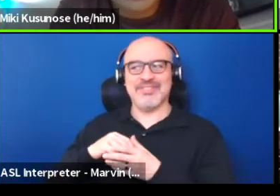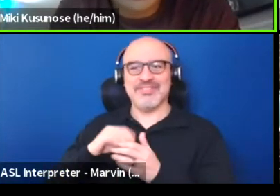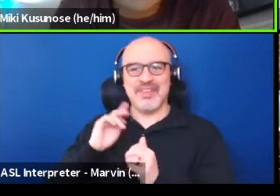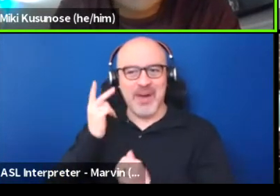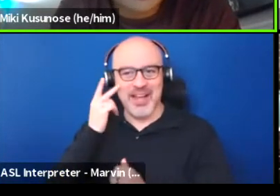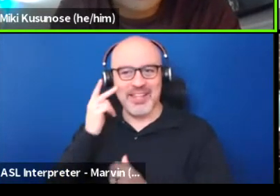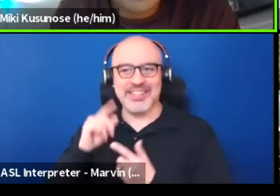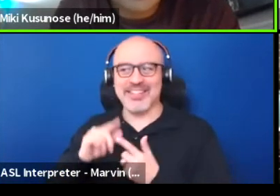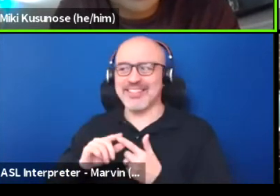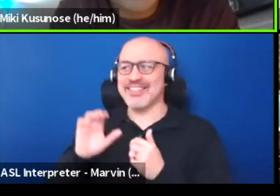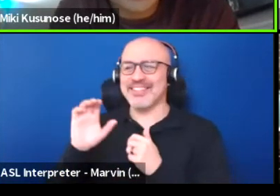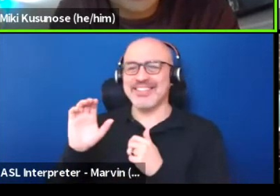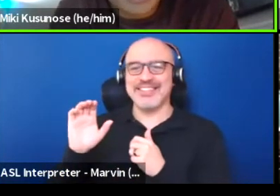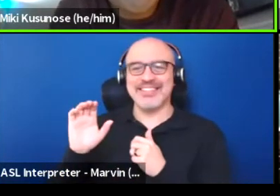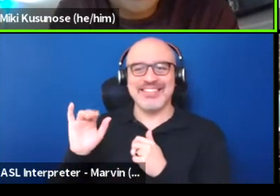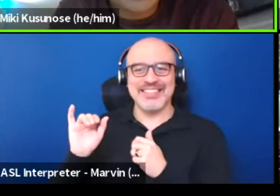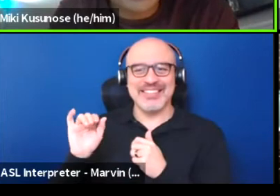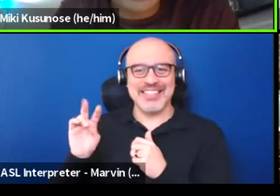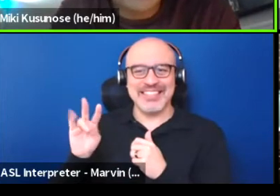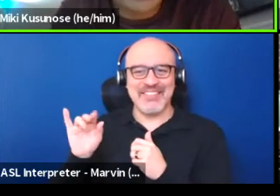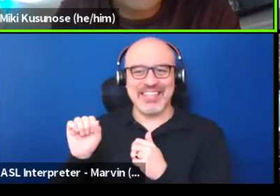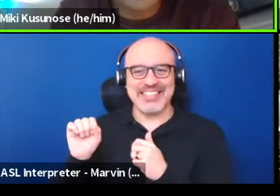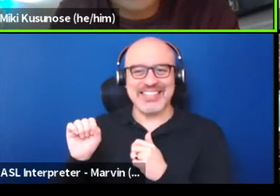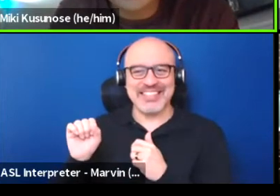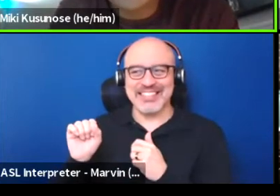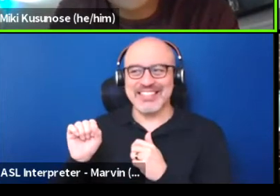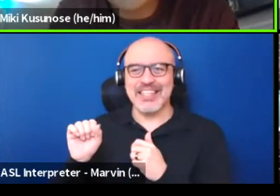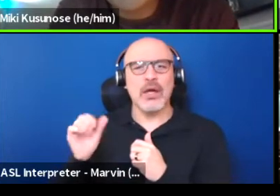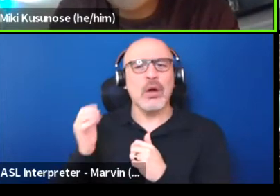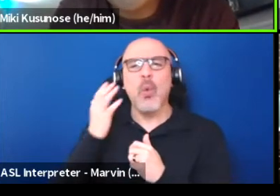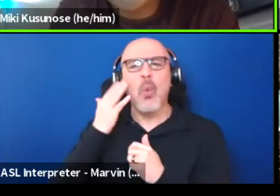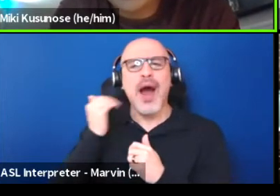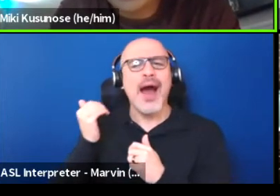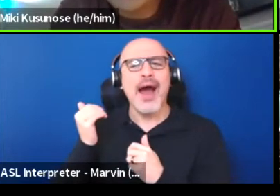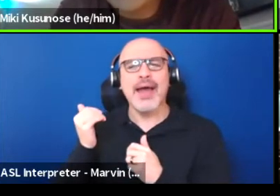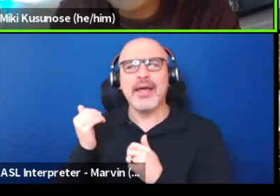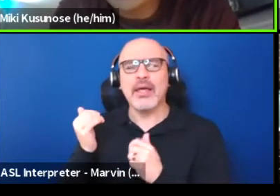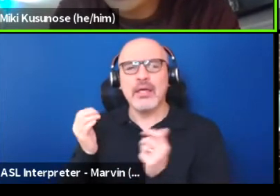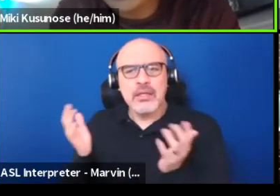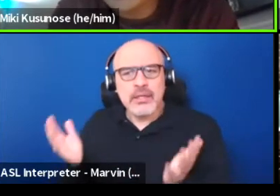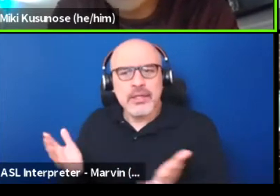And the reason why there's such a huge emphasis on young people is because young people, students,